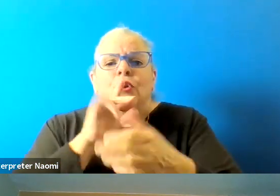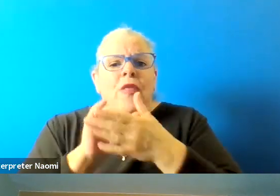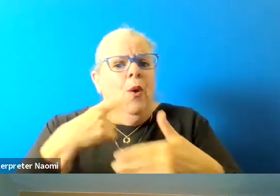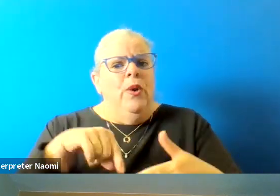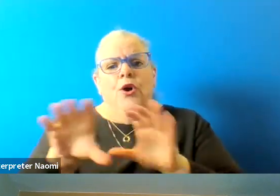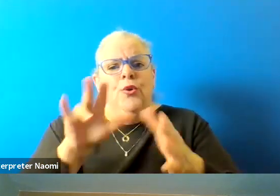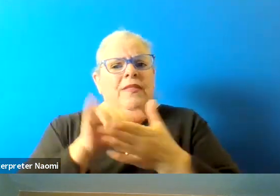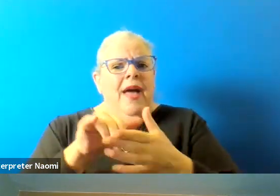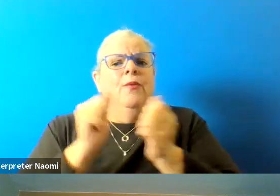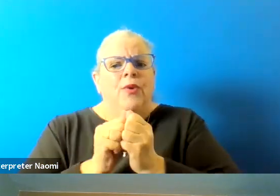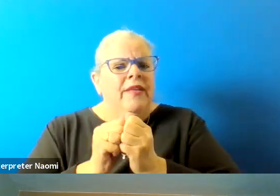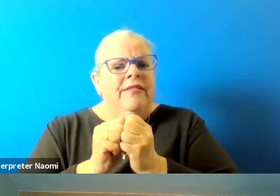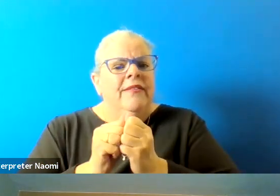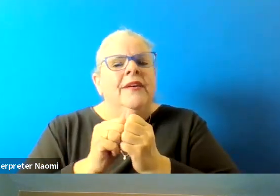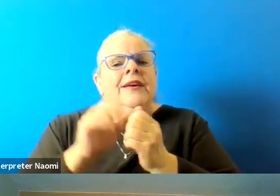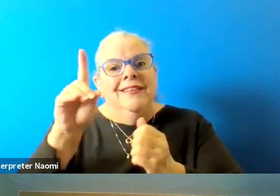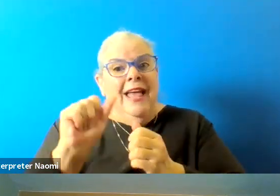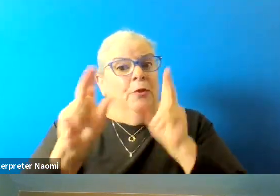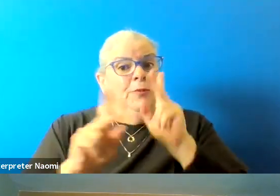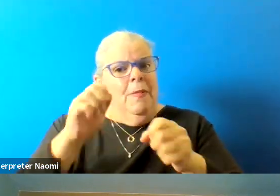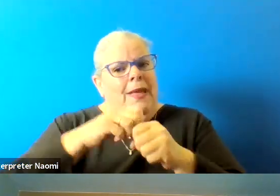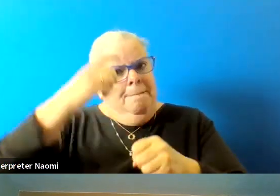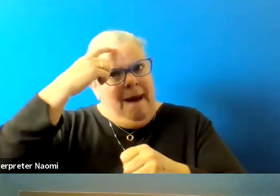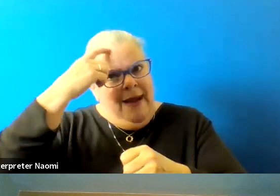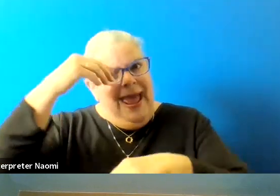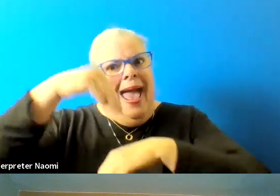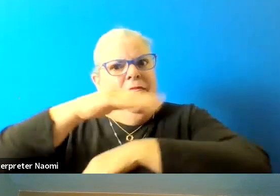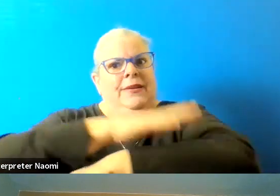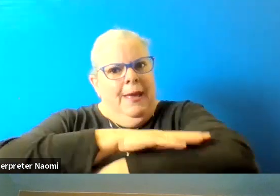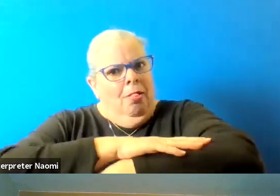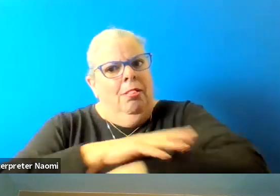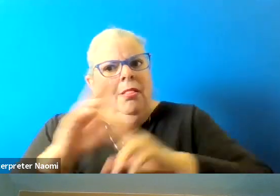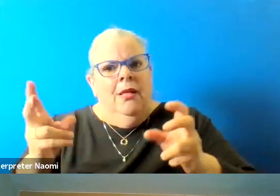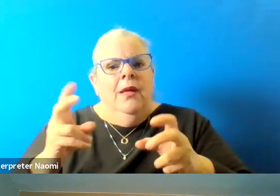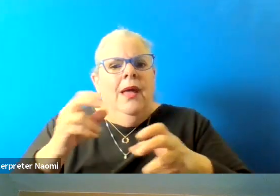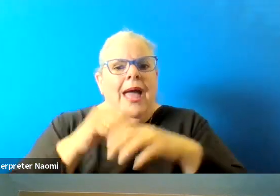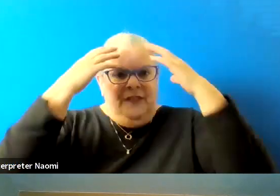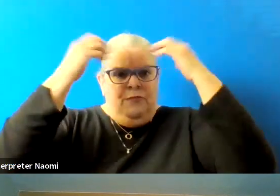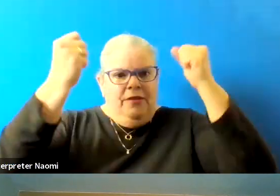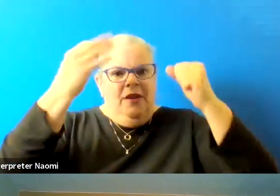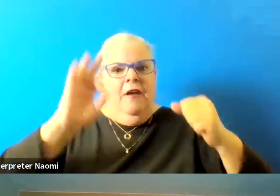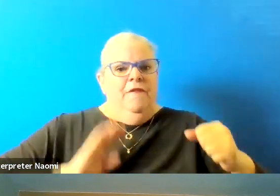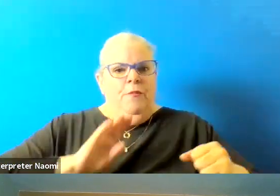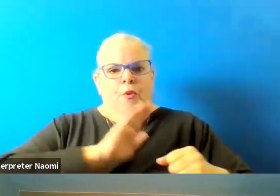with disabled folks in mind. I am the President of the Board for the Trails and Open Space Coalition.